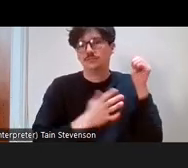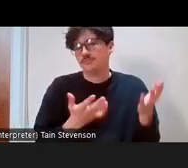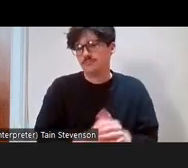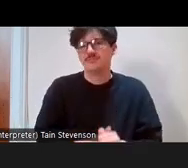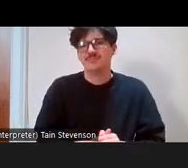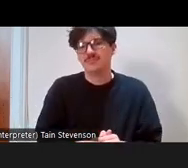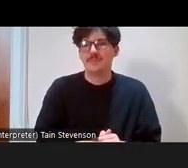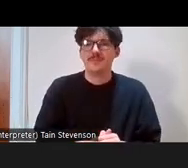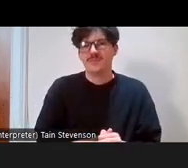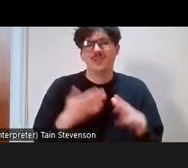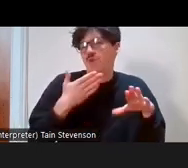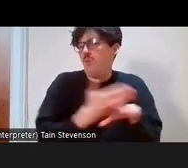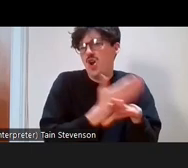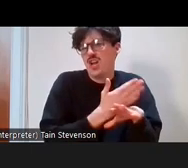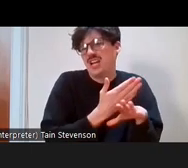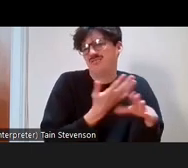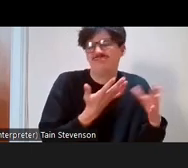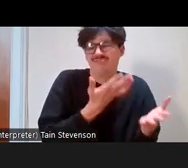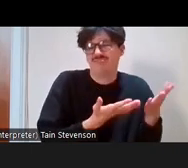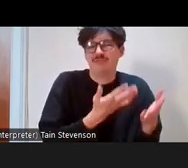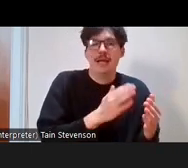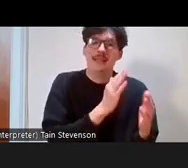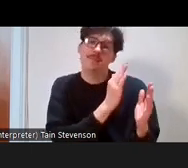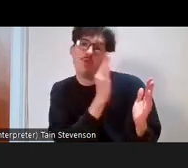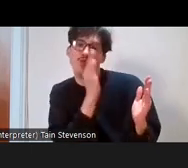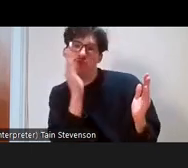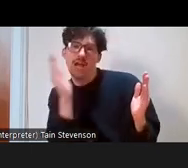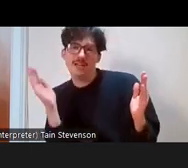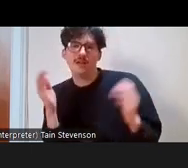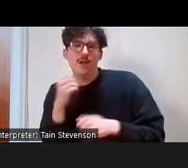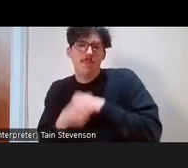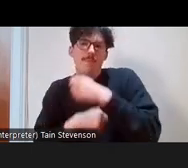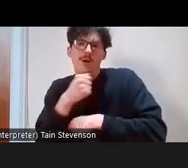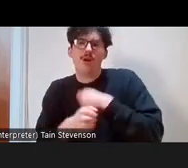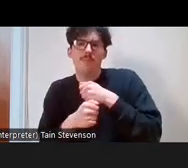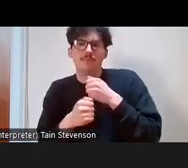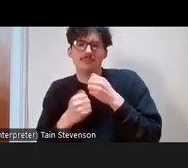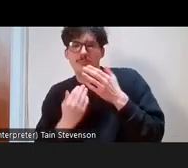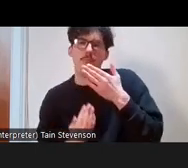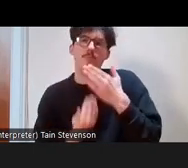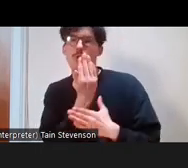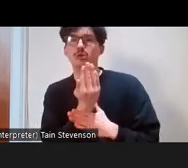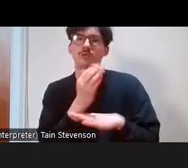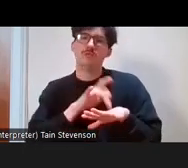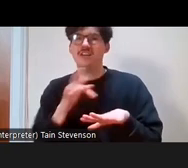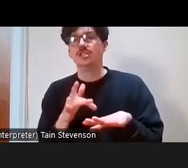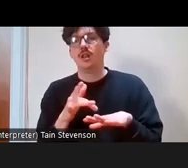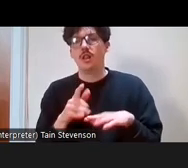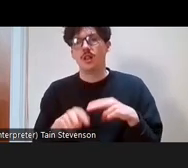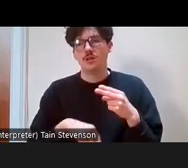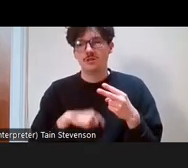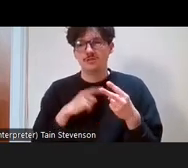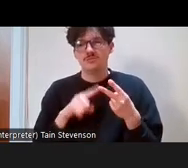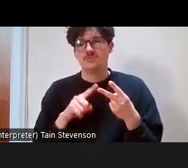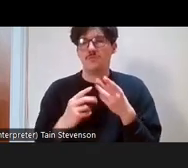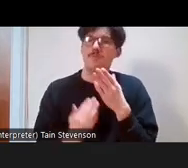working kind of jobs and then towards the right is more kind of a modern professional or modern middle